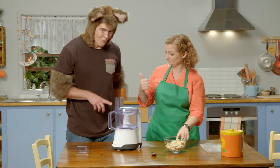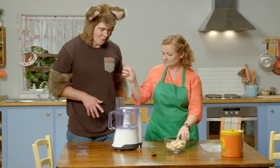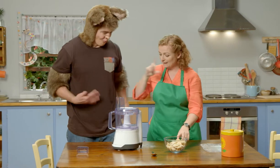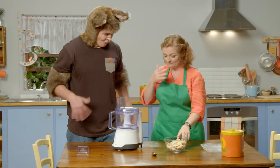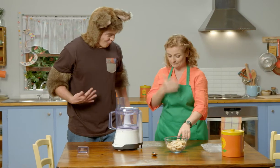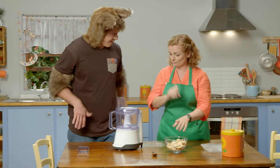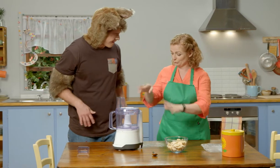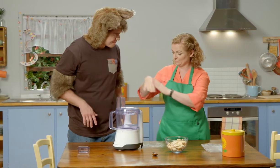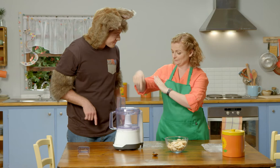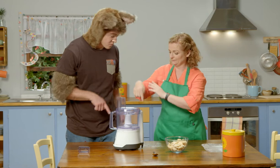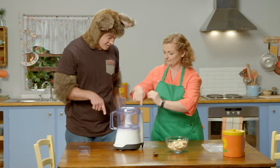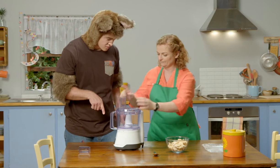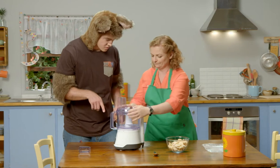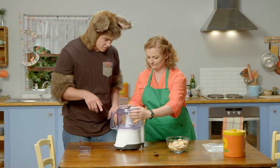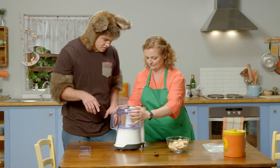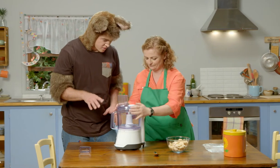Now can you put them in the blender?